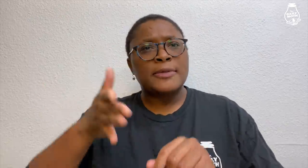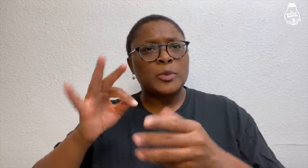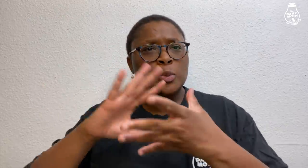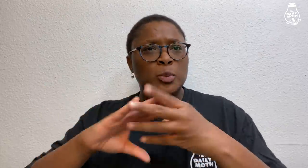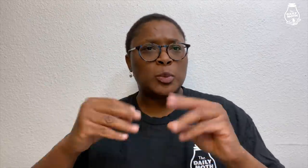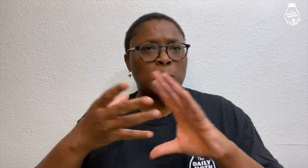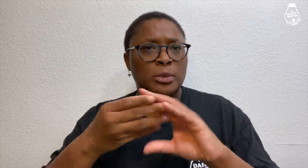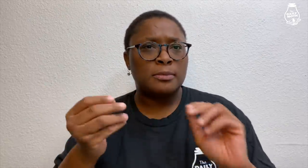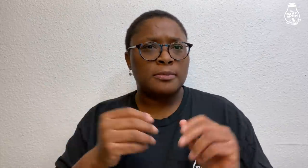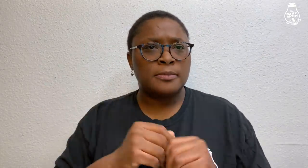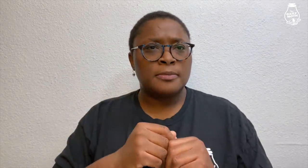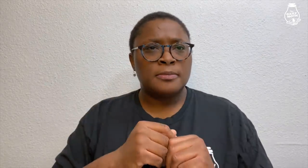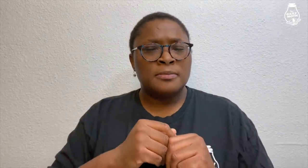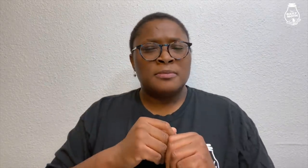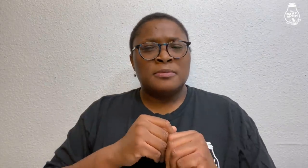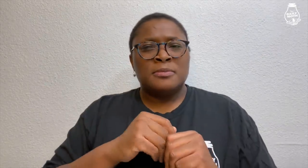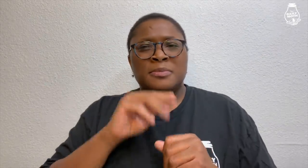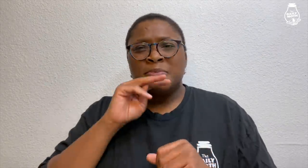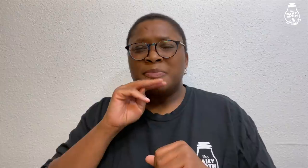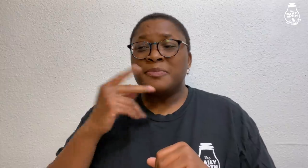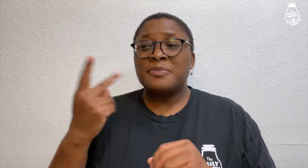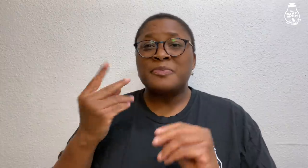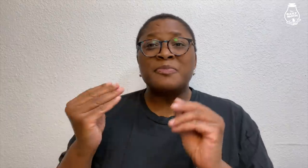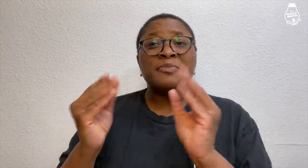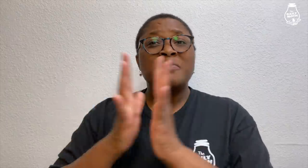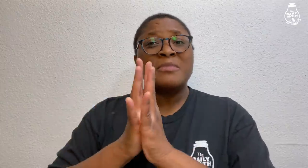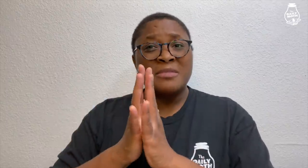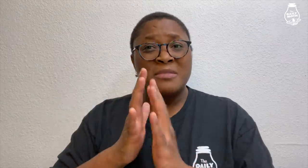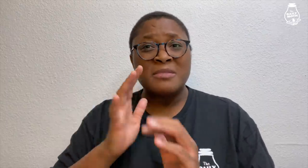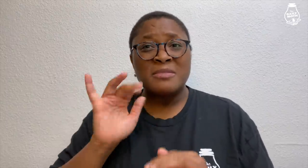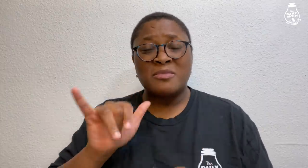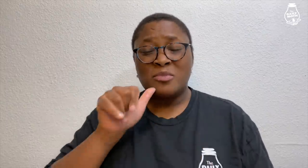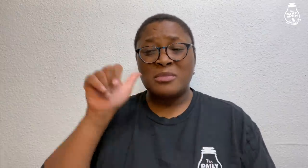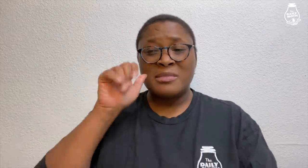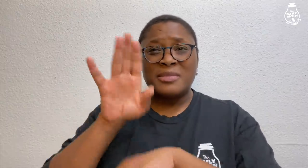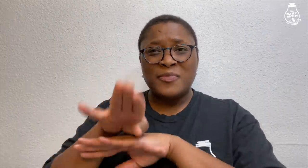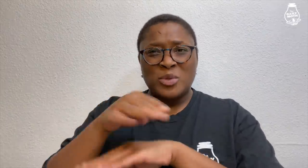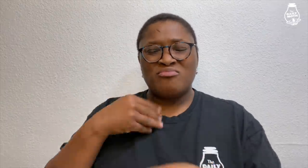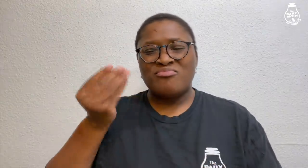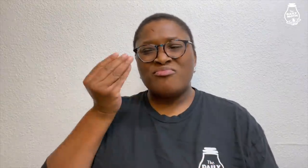your side of the story." Mavrick said "During our fight yesterday afternoon,